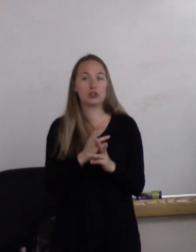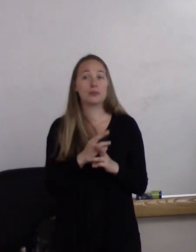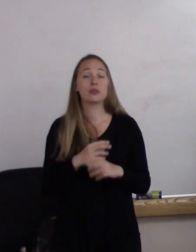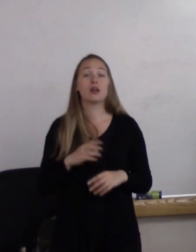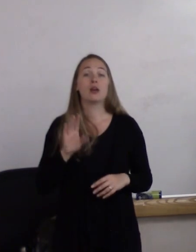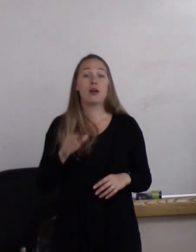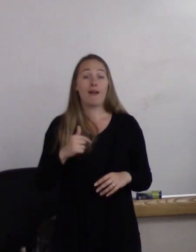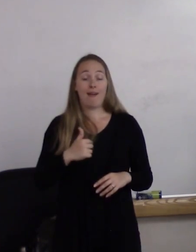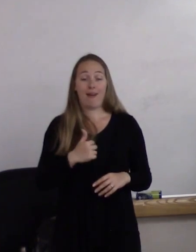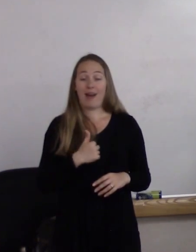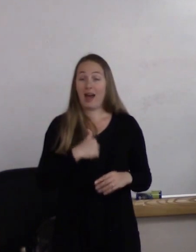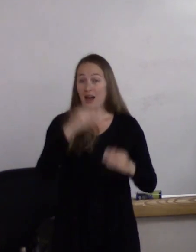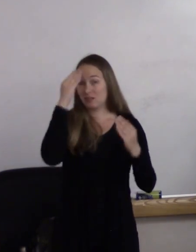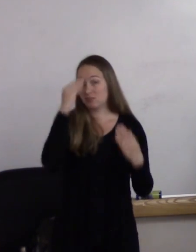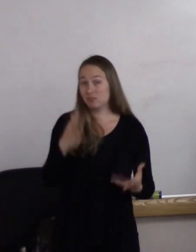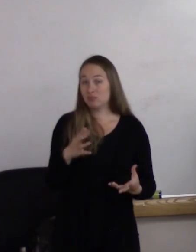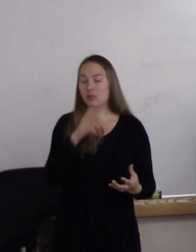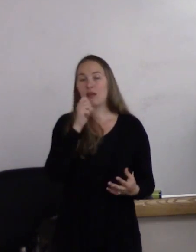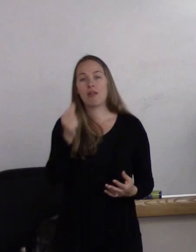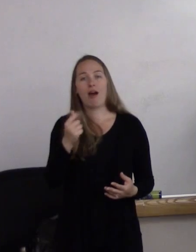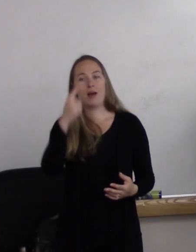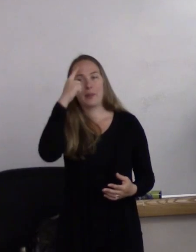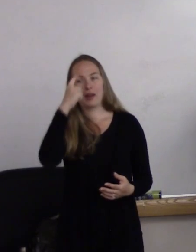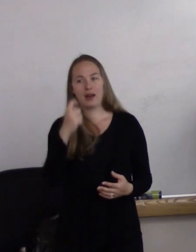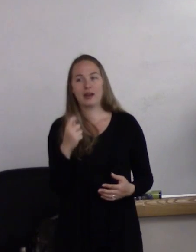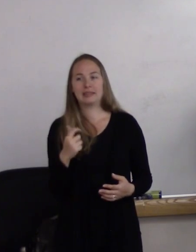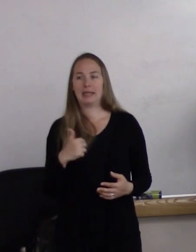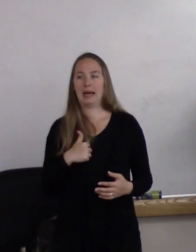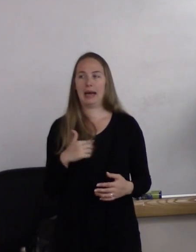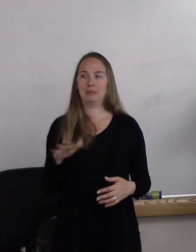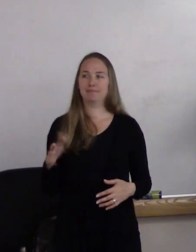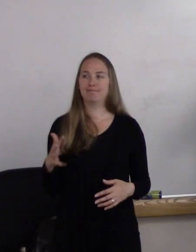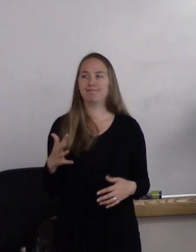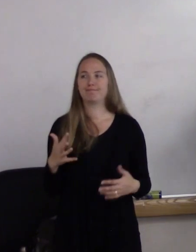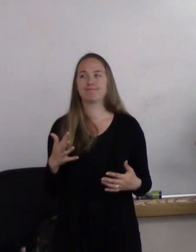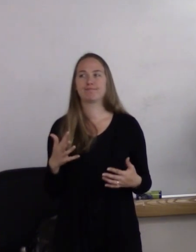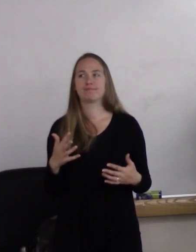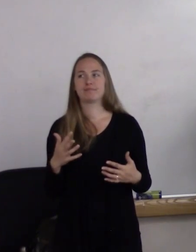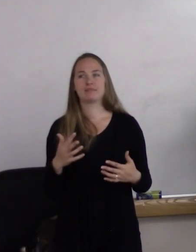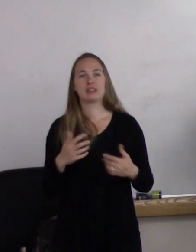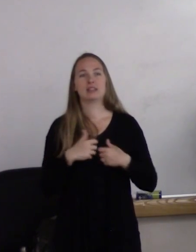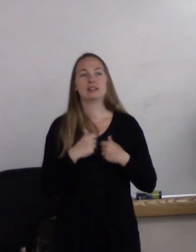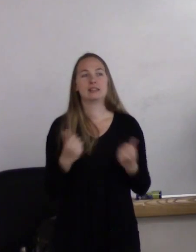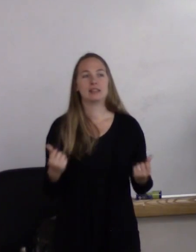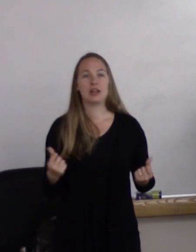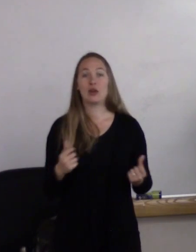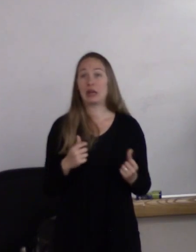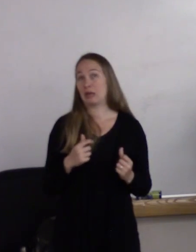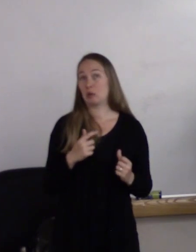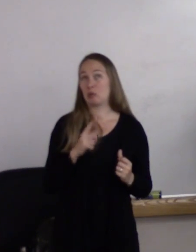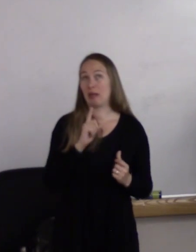not because I'm sort of getting that off my chest. It's very therapeutic for me.